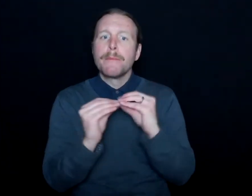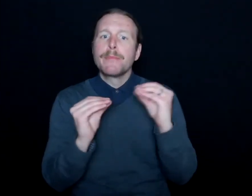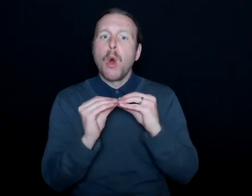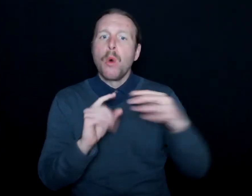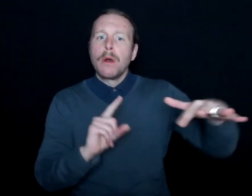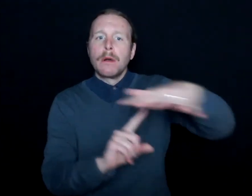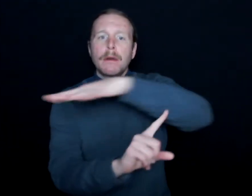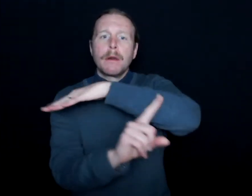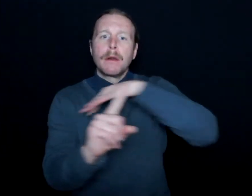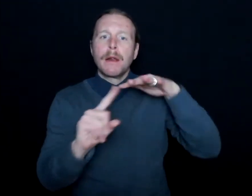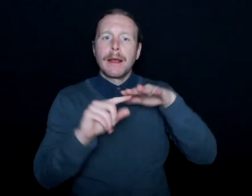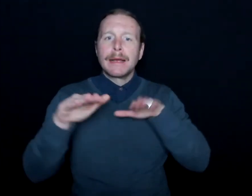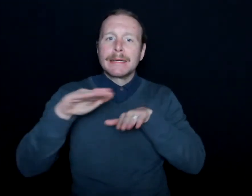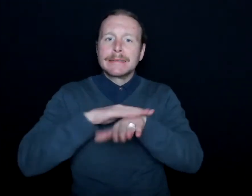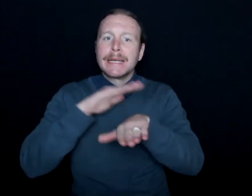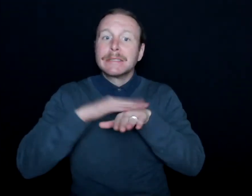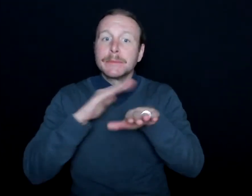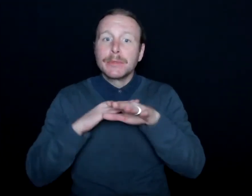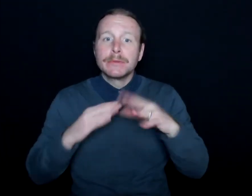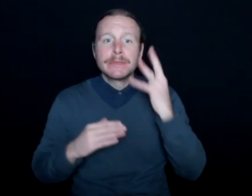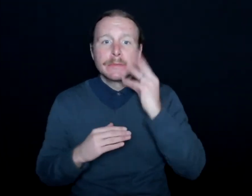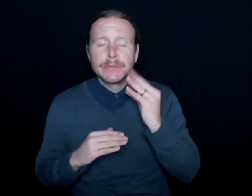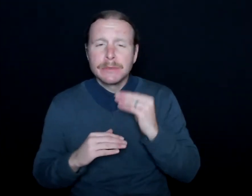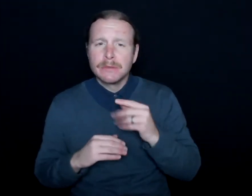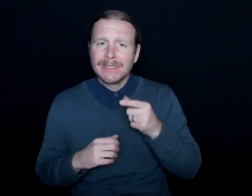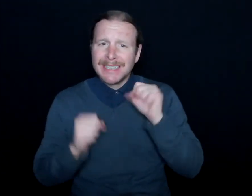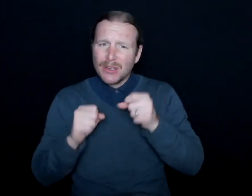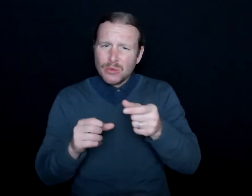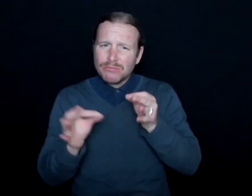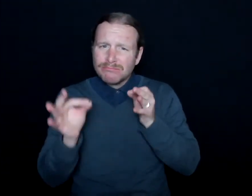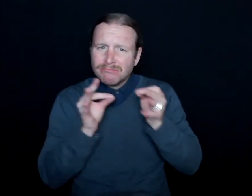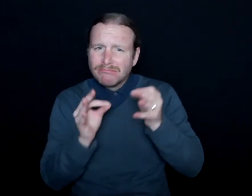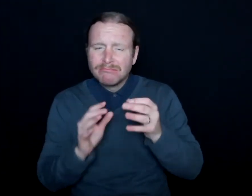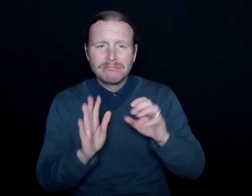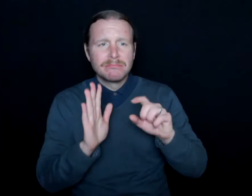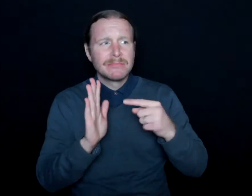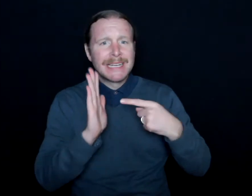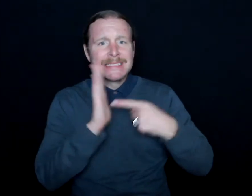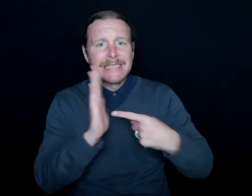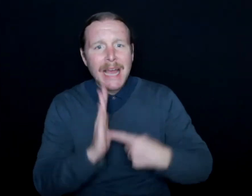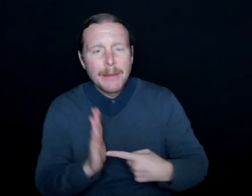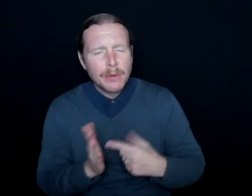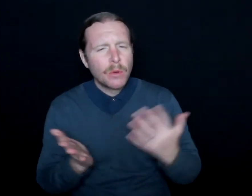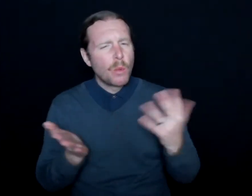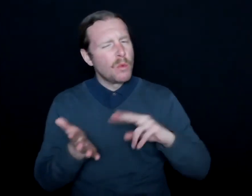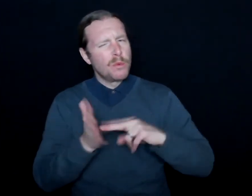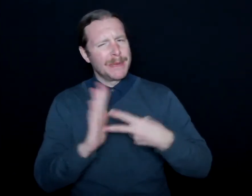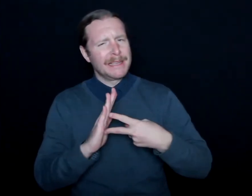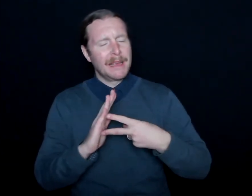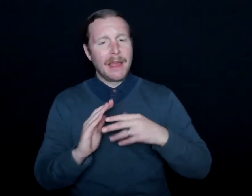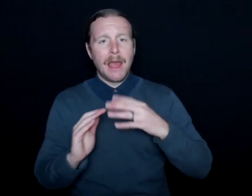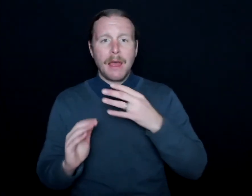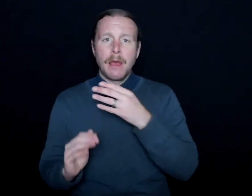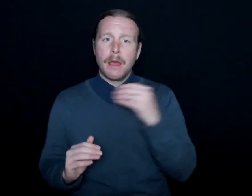And I'm curious if you could explain and share some examples of what you mean by that, and how,